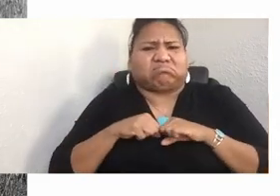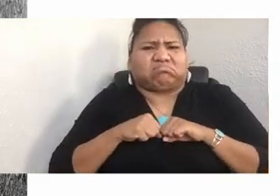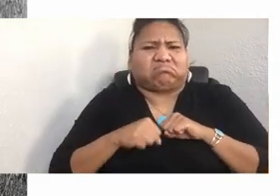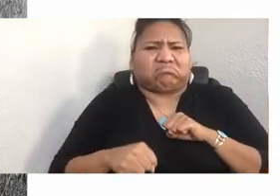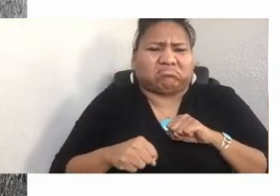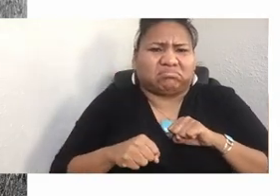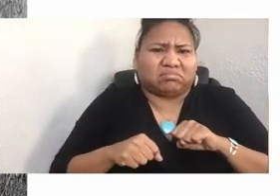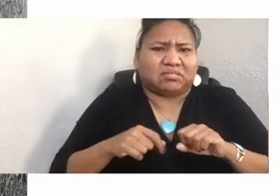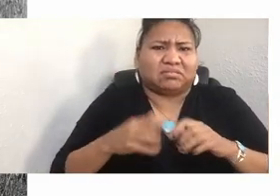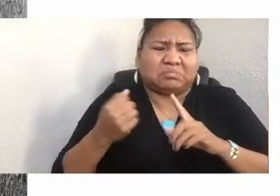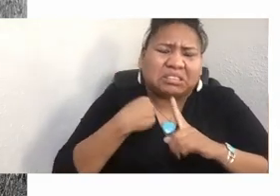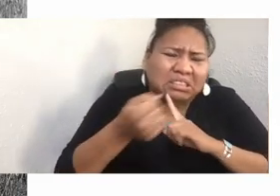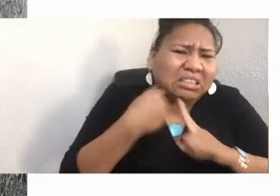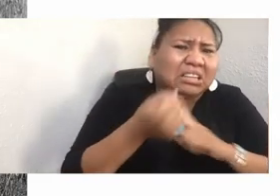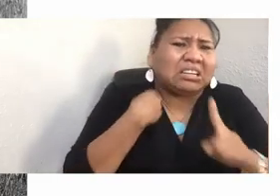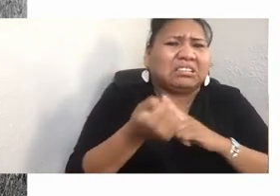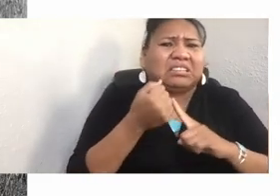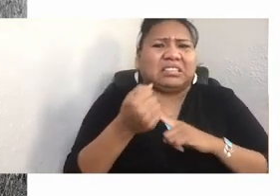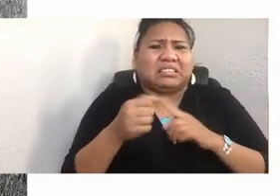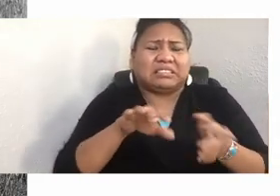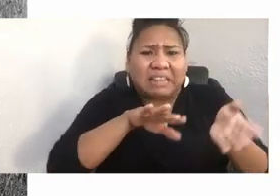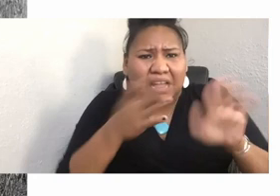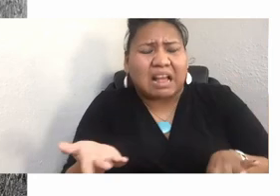and she passed away.